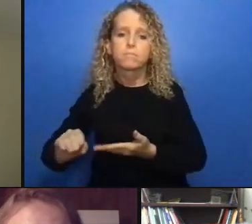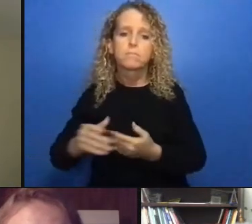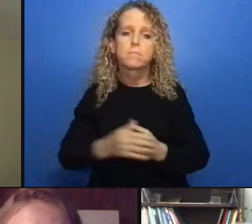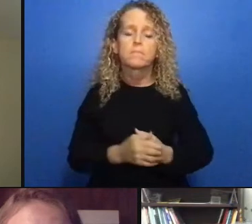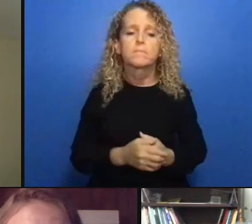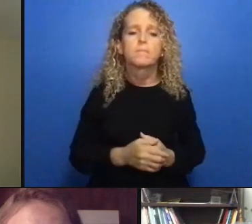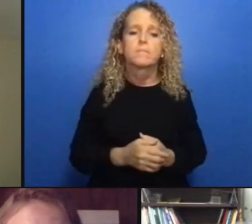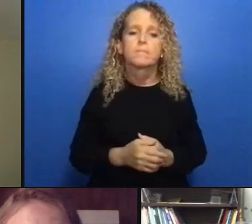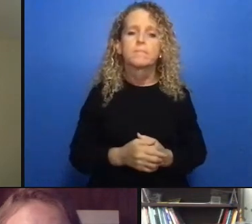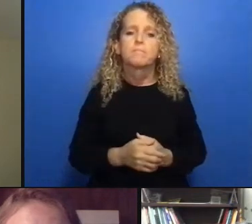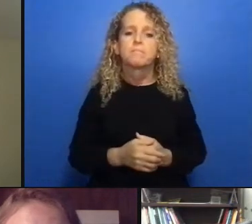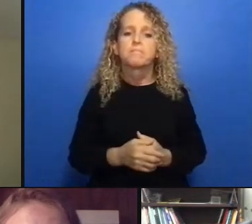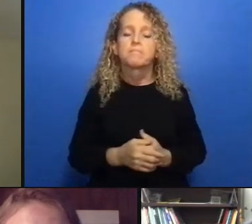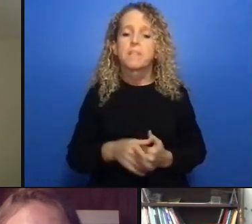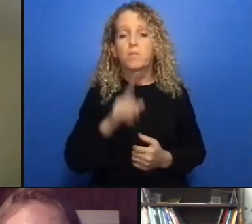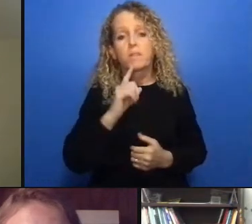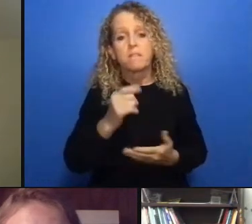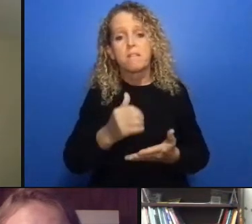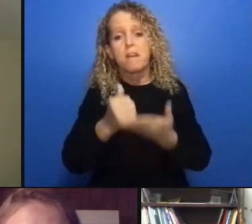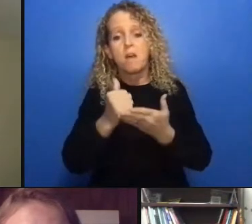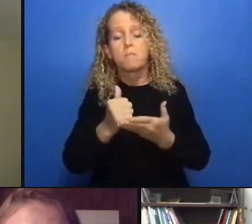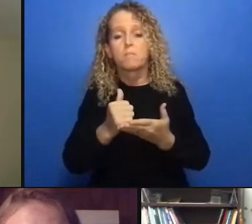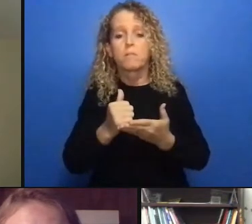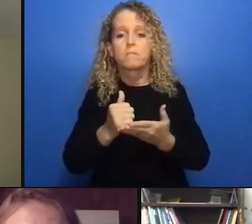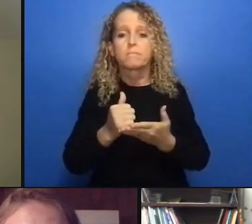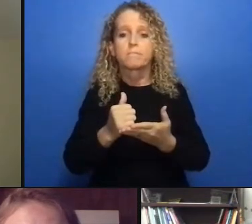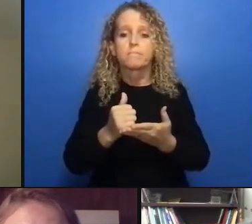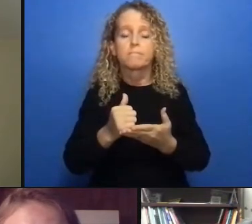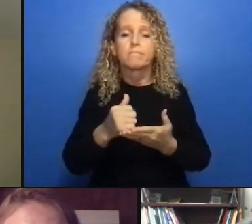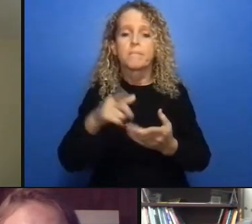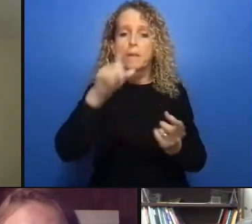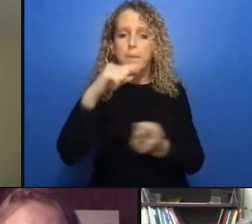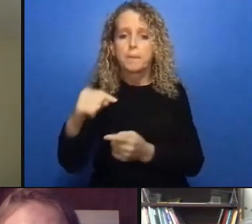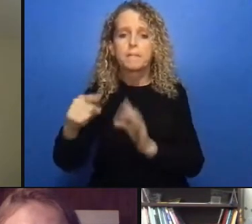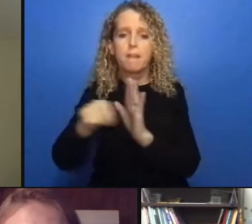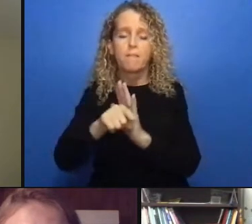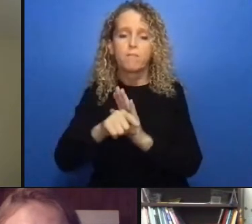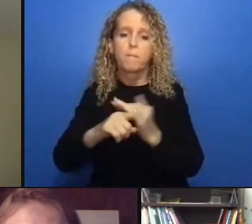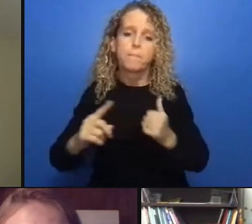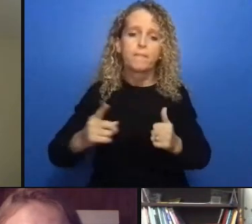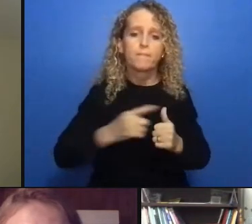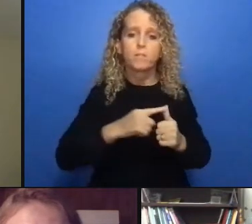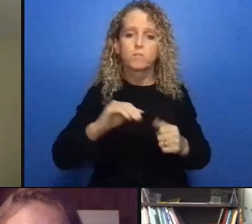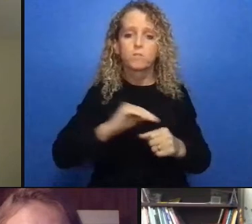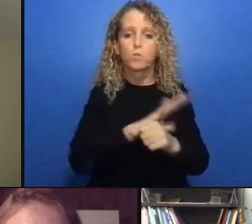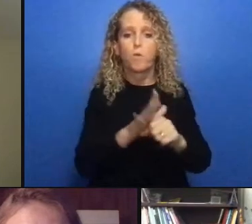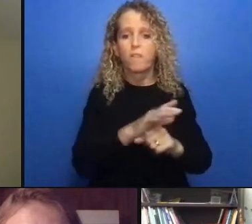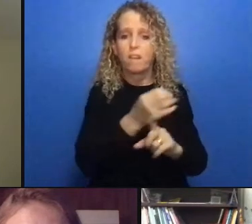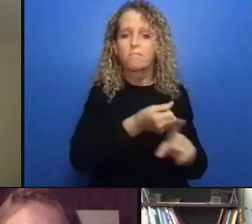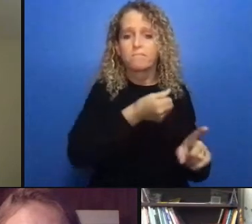from paul menard has there been any progress or discussion with judges or and crown attorneys